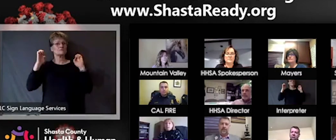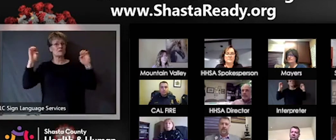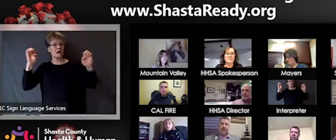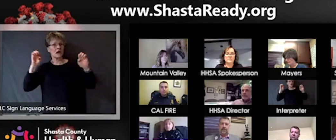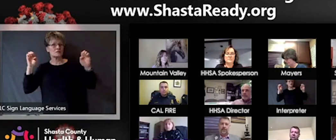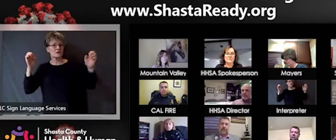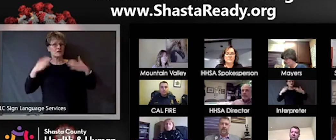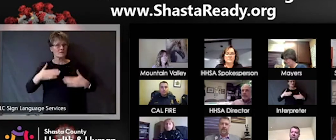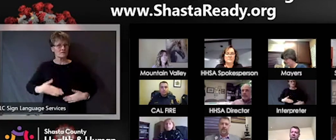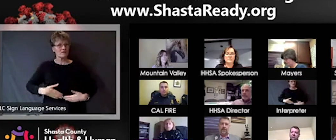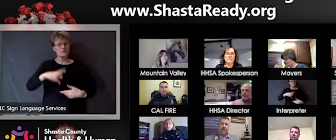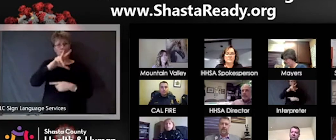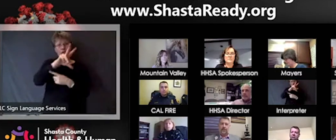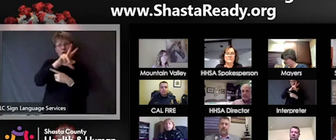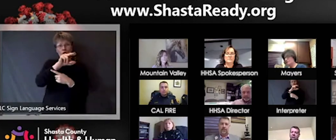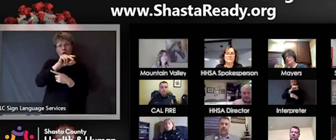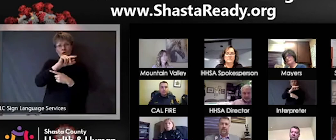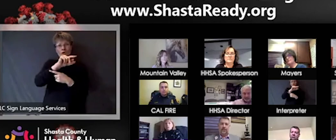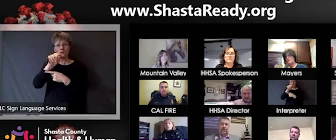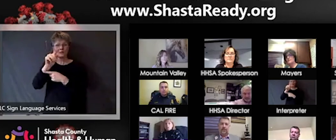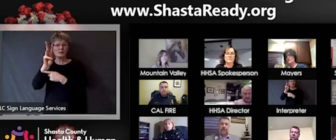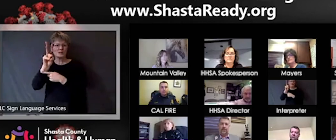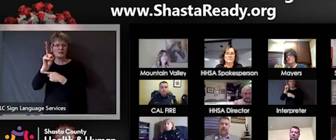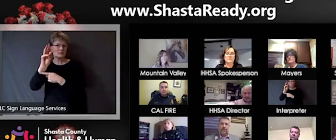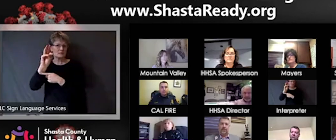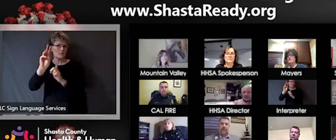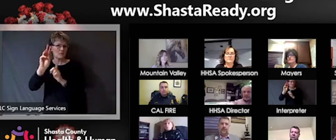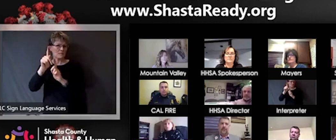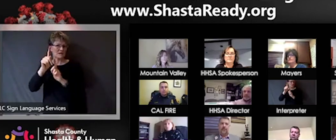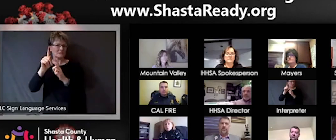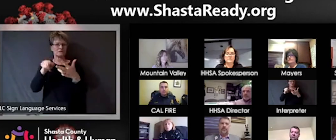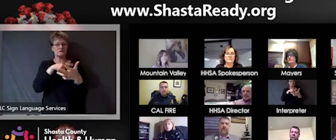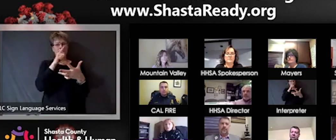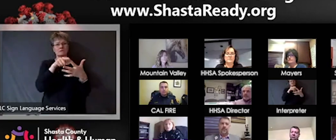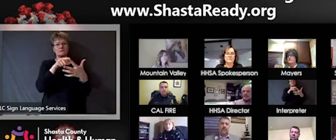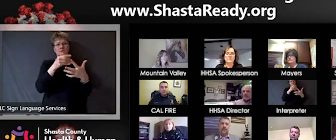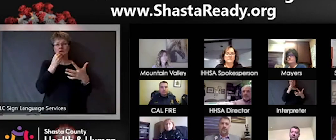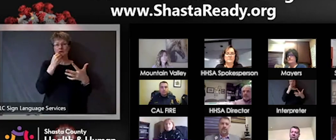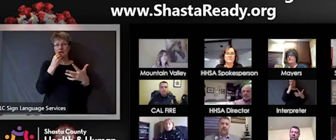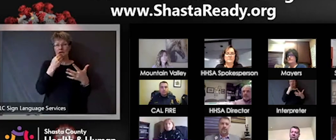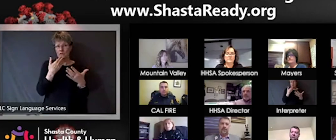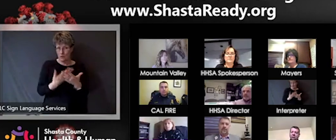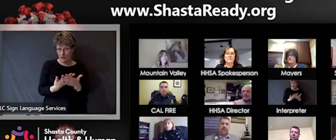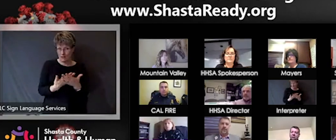of exercising, nutrition, making sure you're eating well, getting plenty of